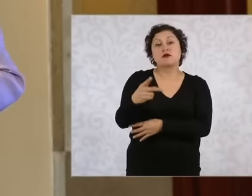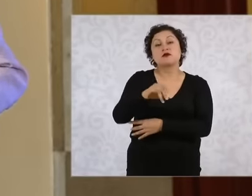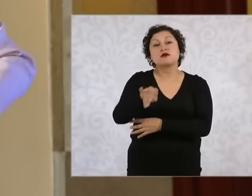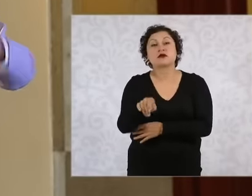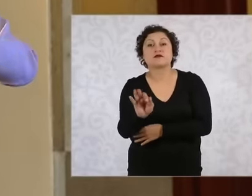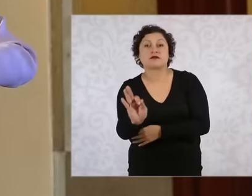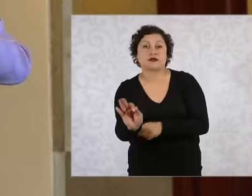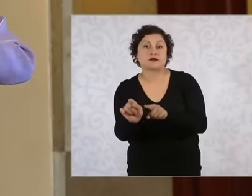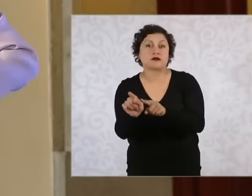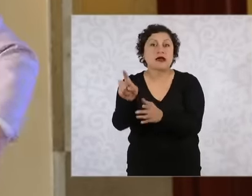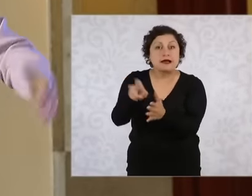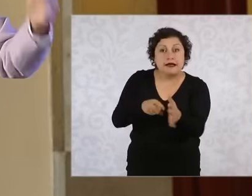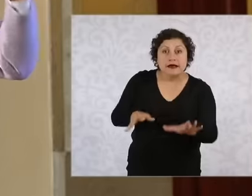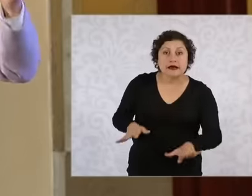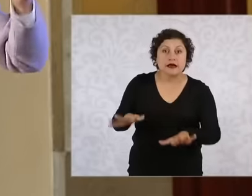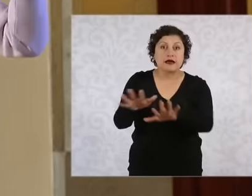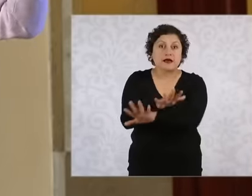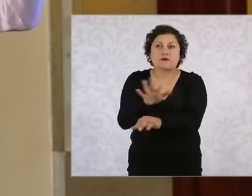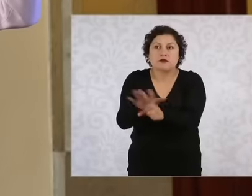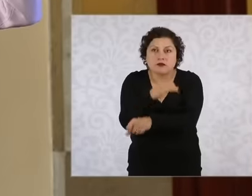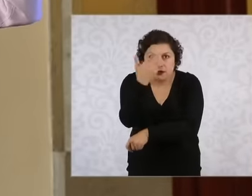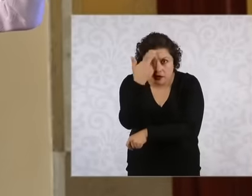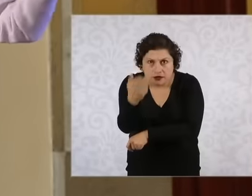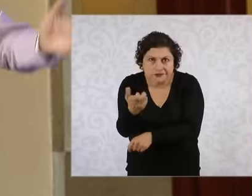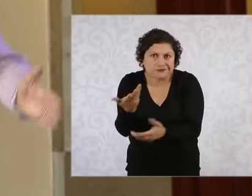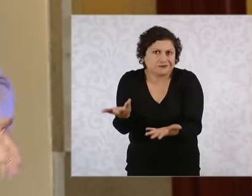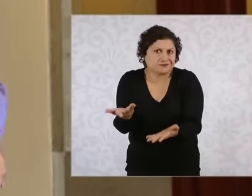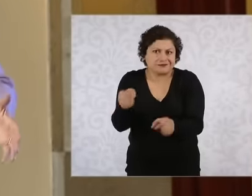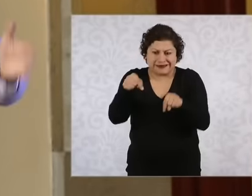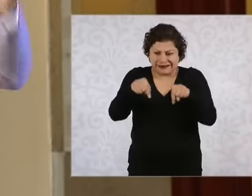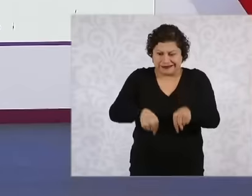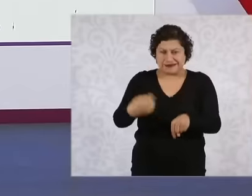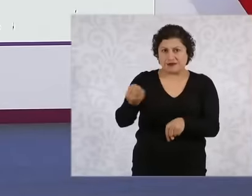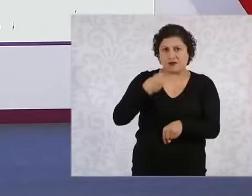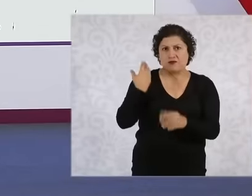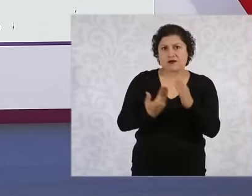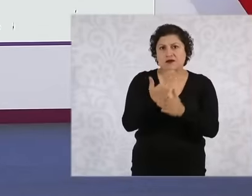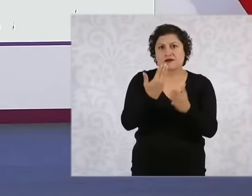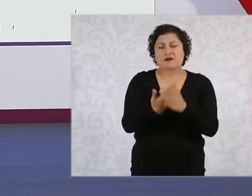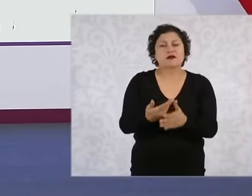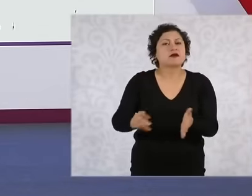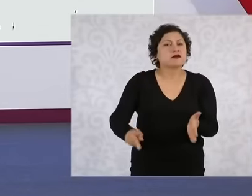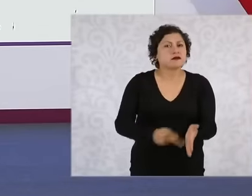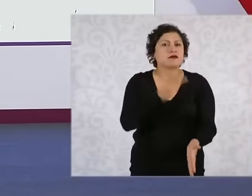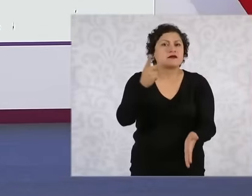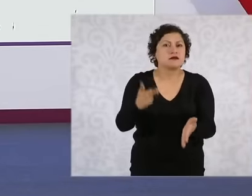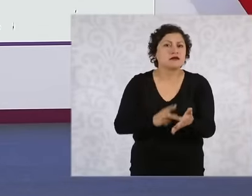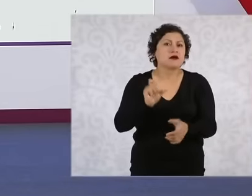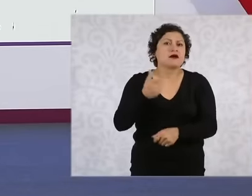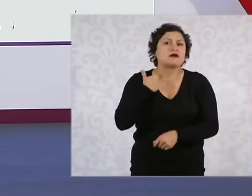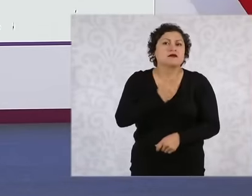Well, here also President López Obrador gave several times decisions of the judiciary